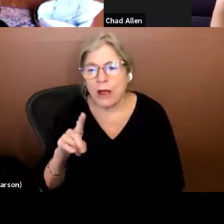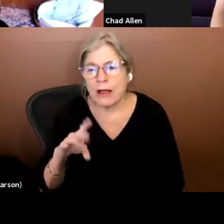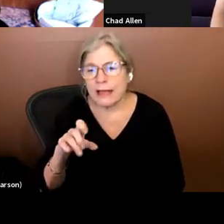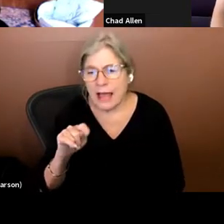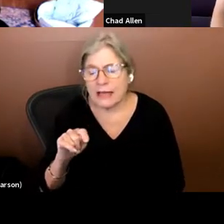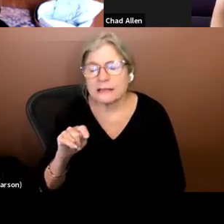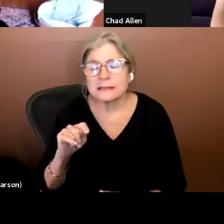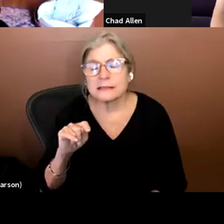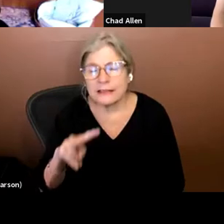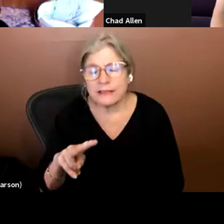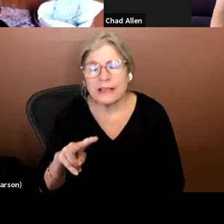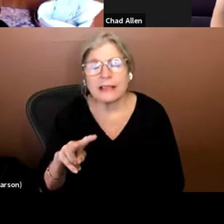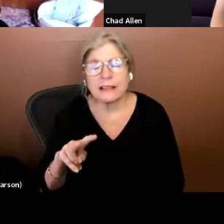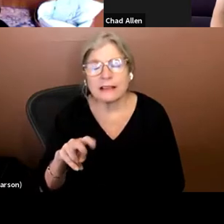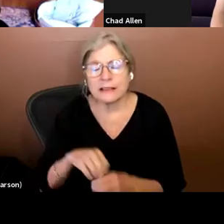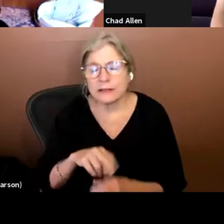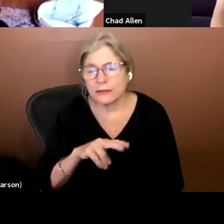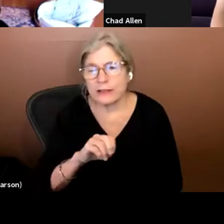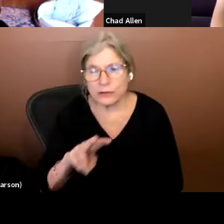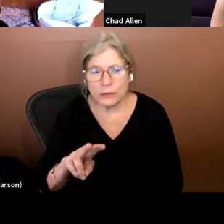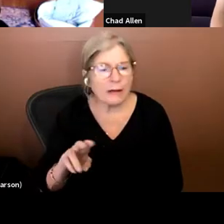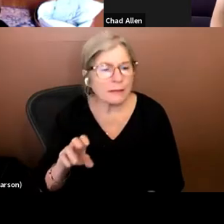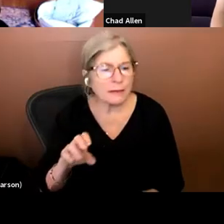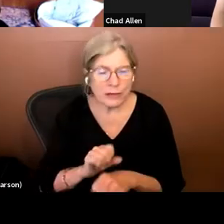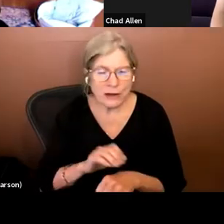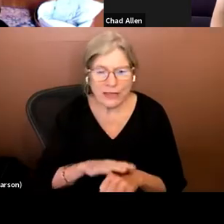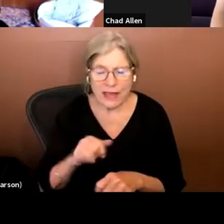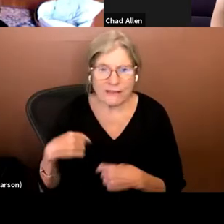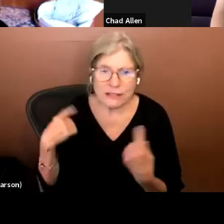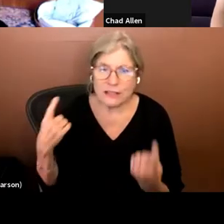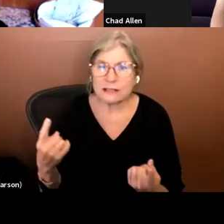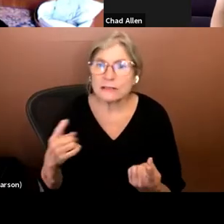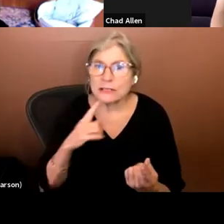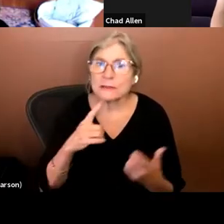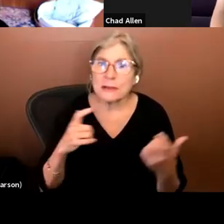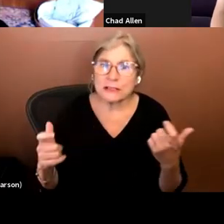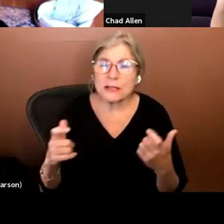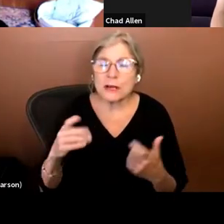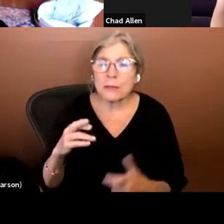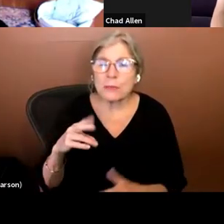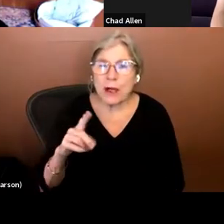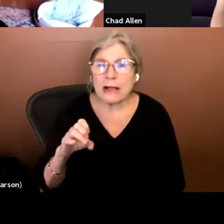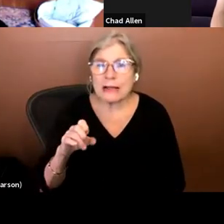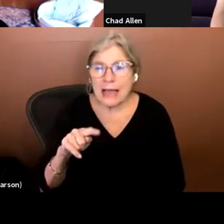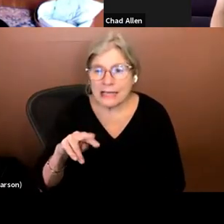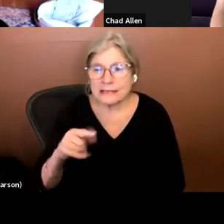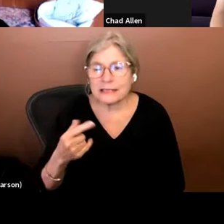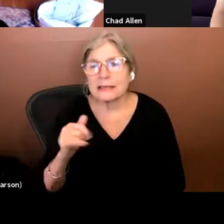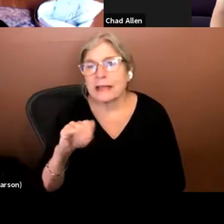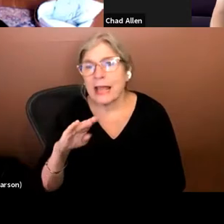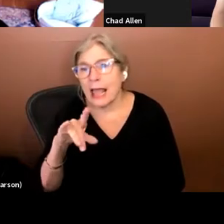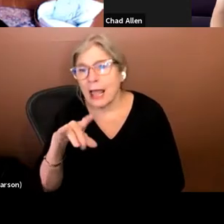doing it ever since. Made it my